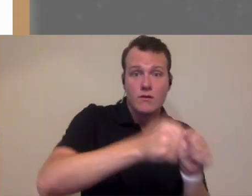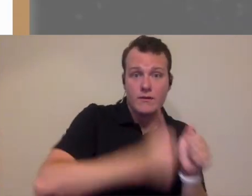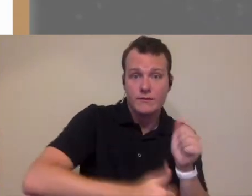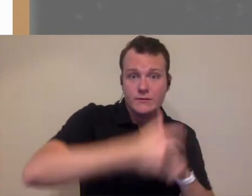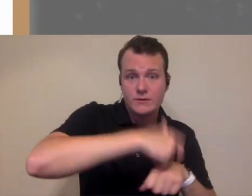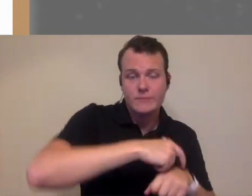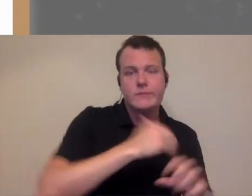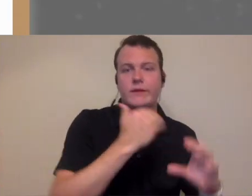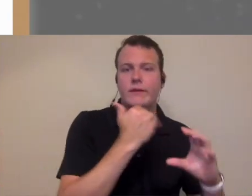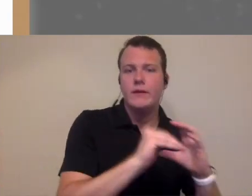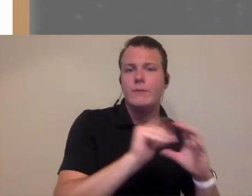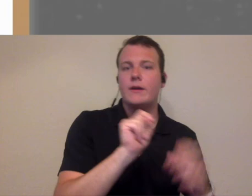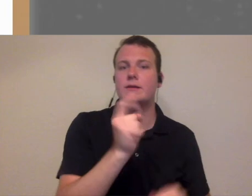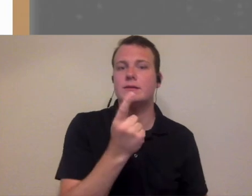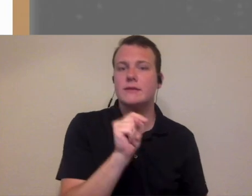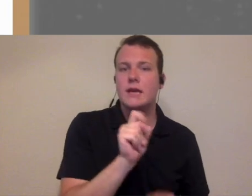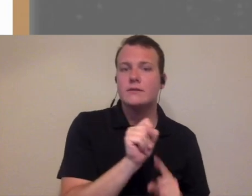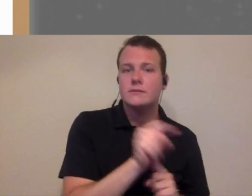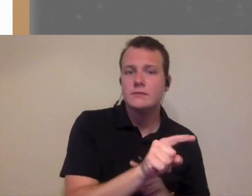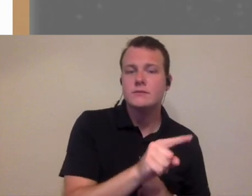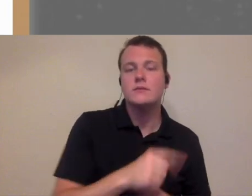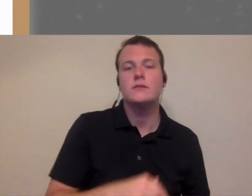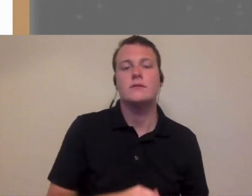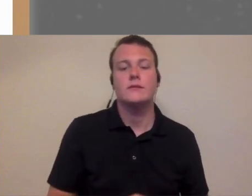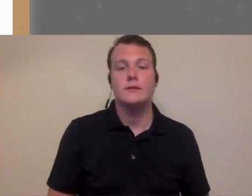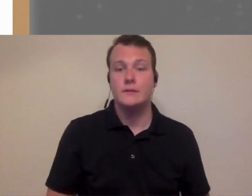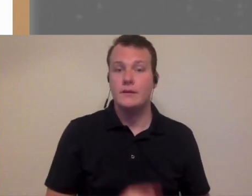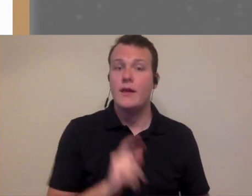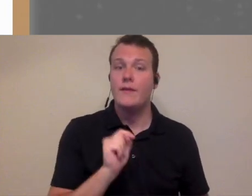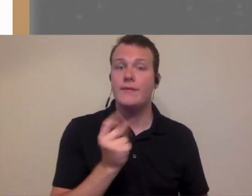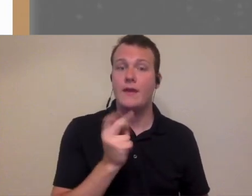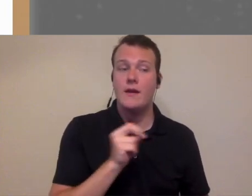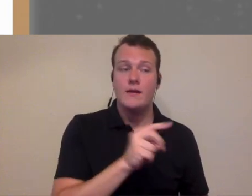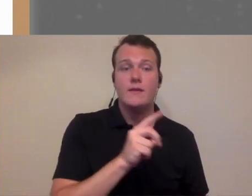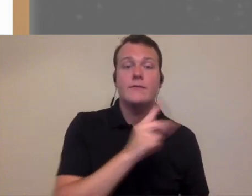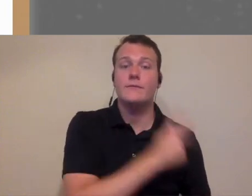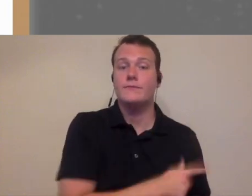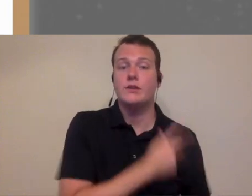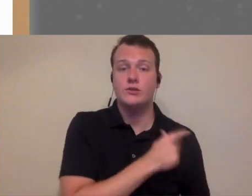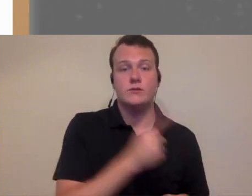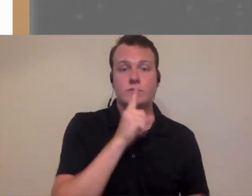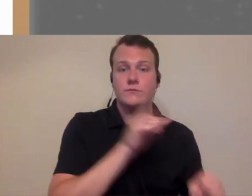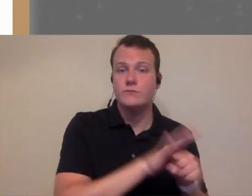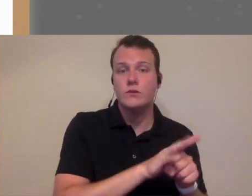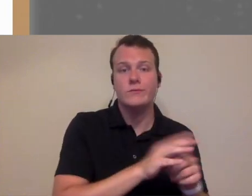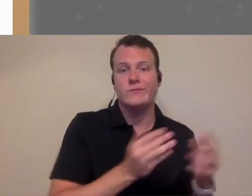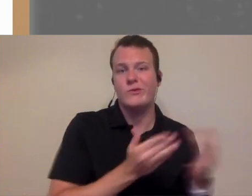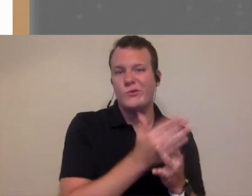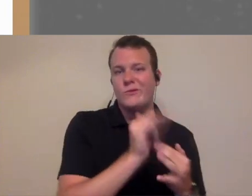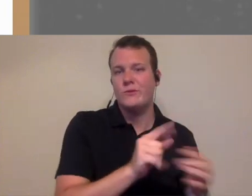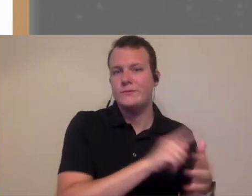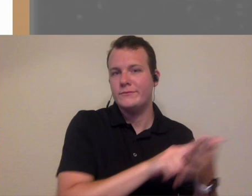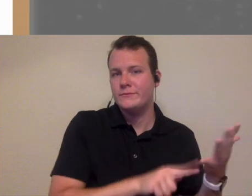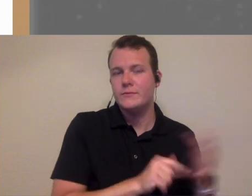every single time you're emailing your texting your call messaging and then the patient can confirm the appointment through any one of those methods